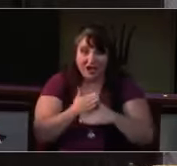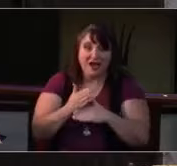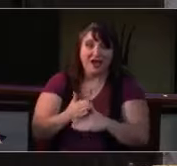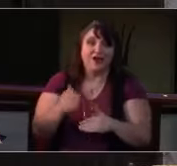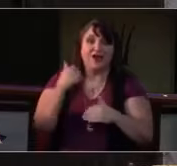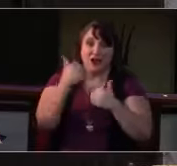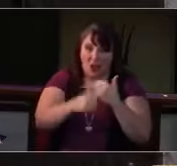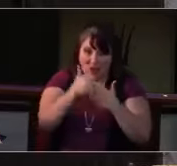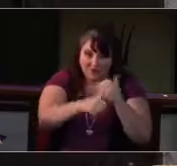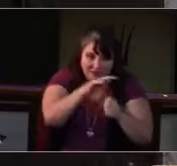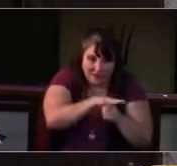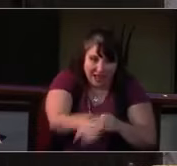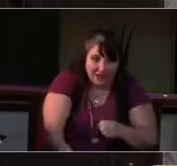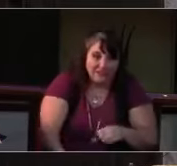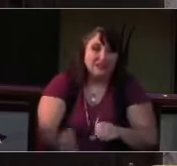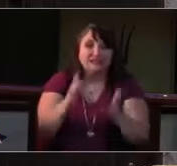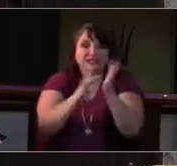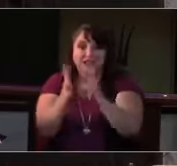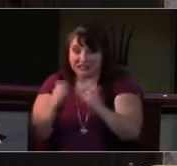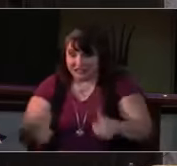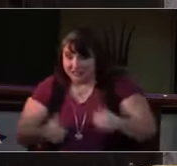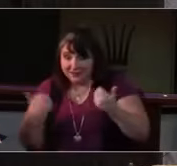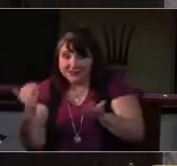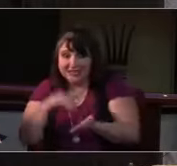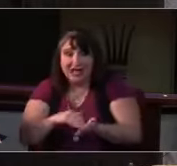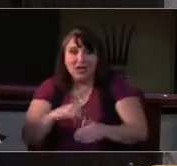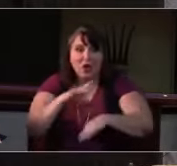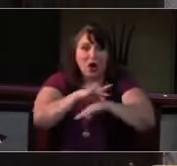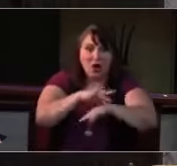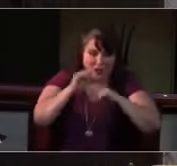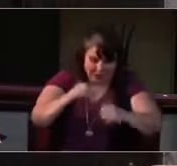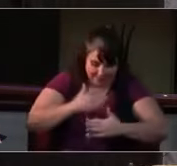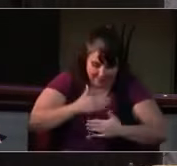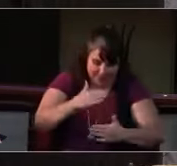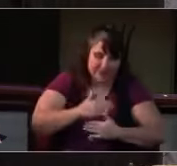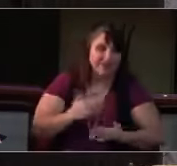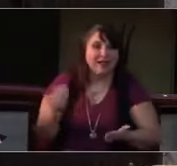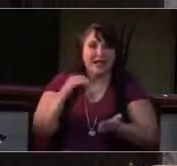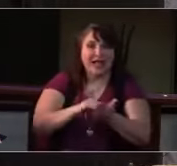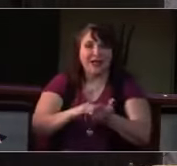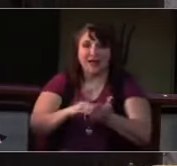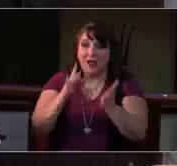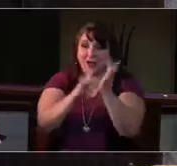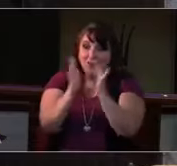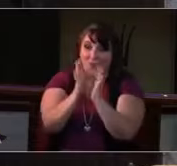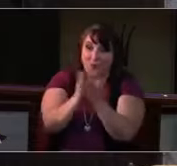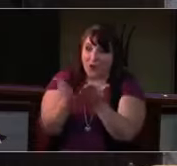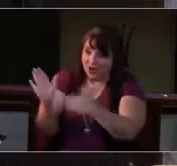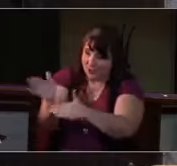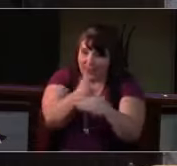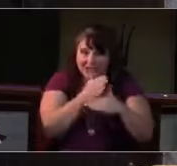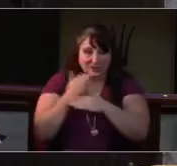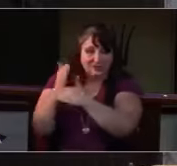Jesus lives again; earth can breath again. Pass the Word around: loaves abound!